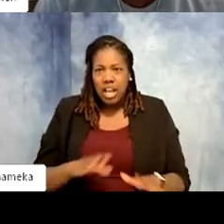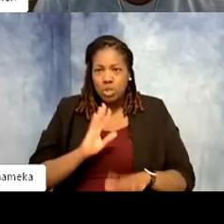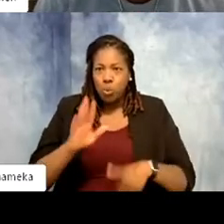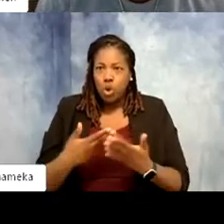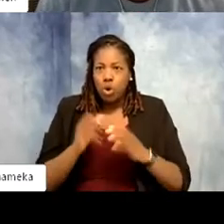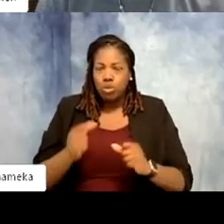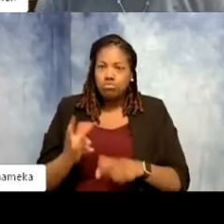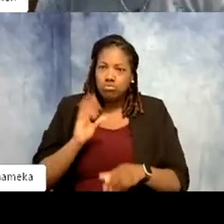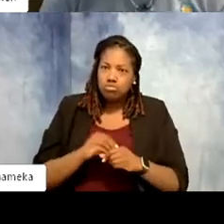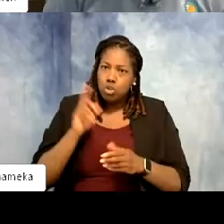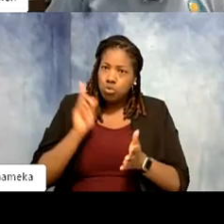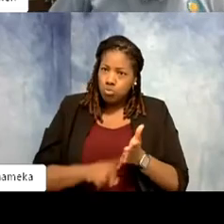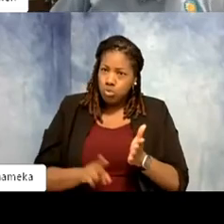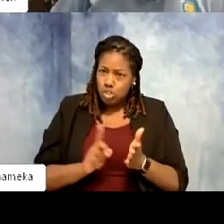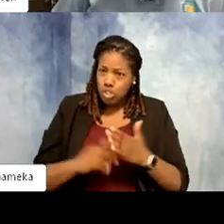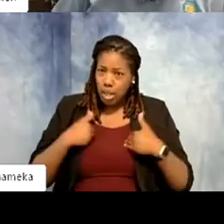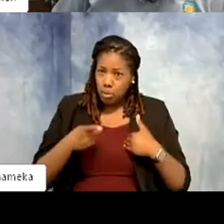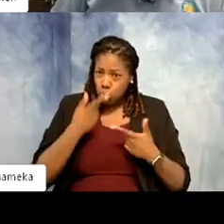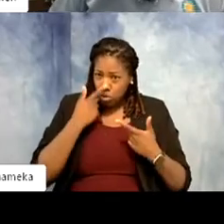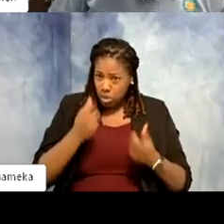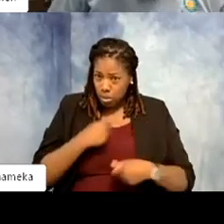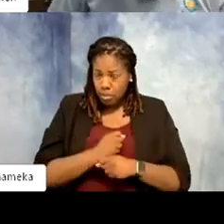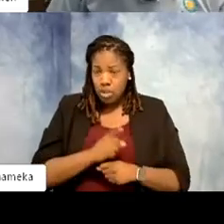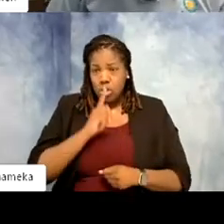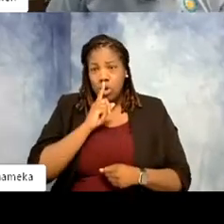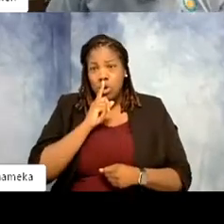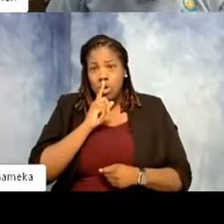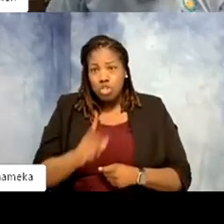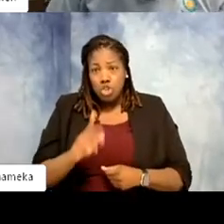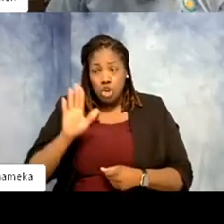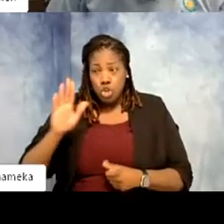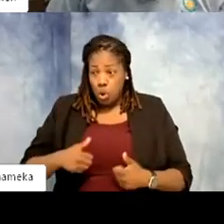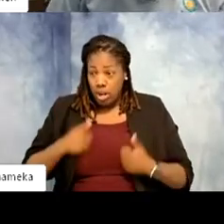Research the pet you're interested in. Make sure that their lifestyle and requirements fit yours.